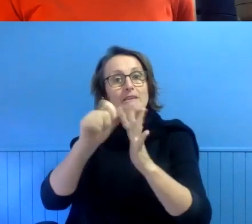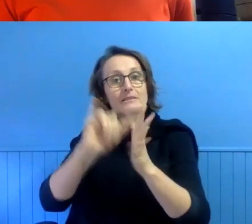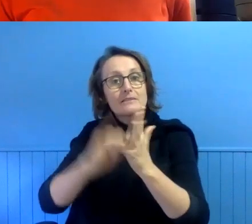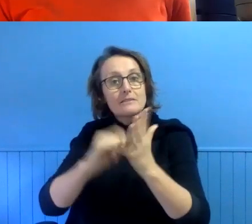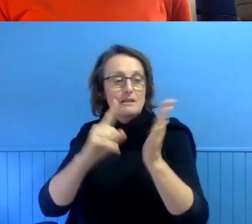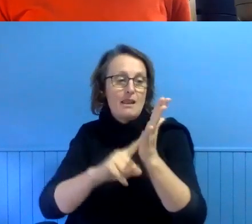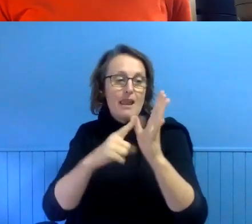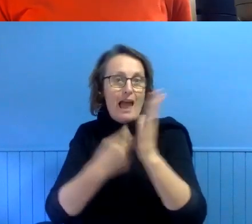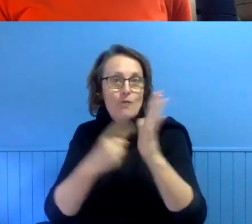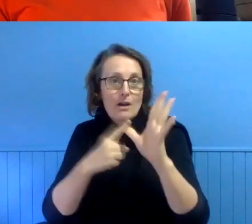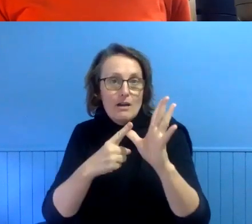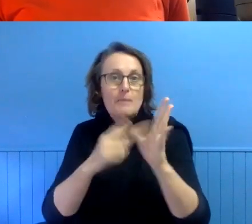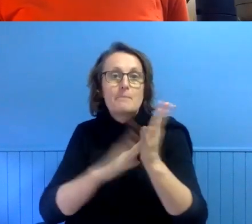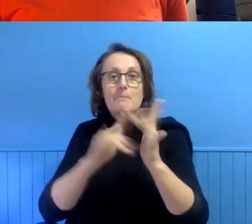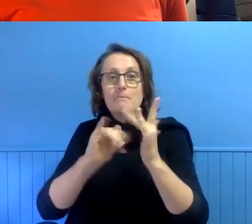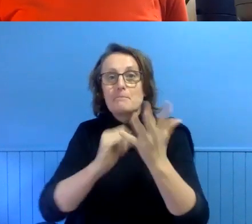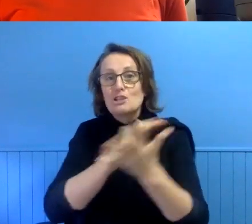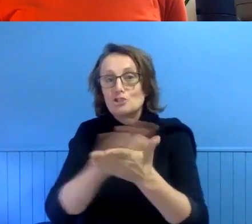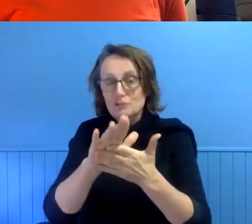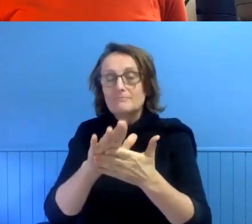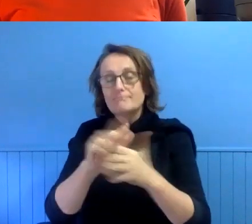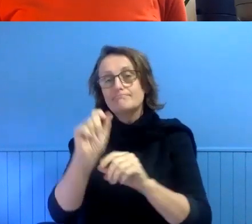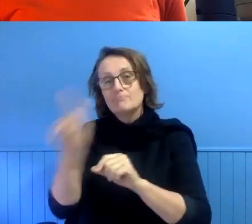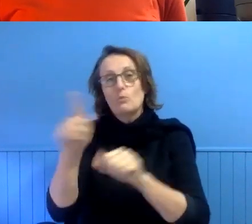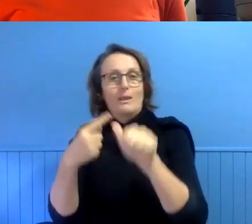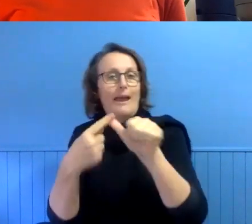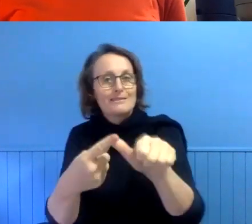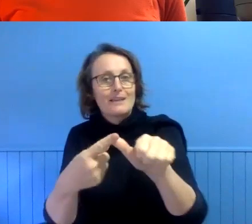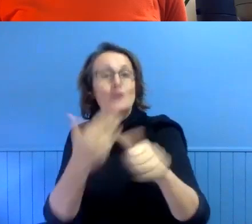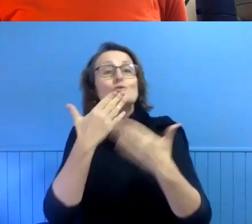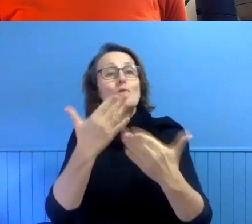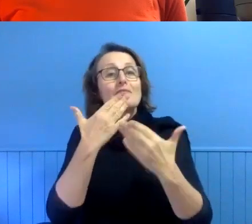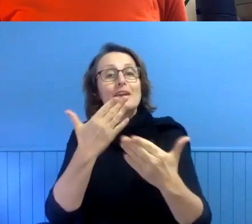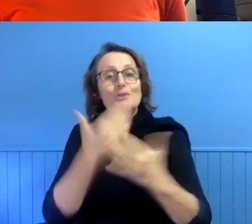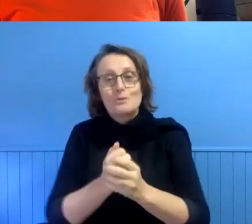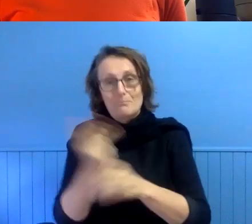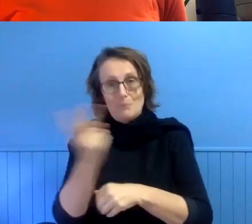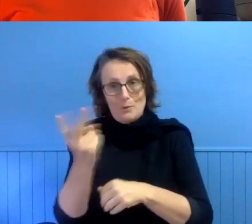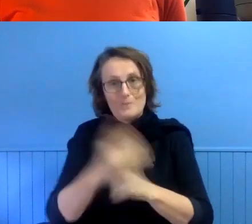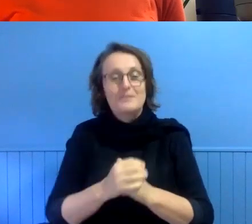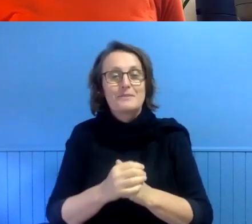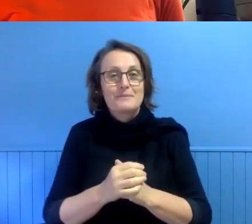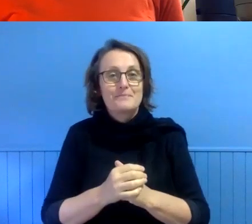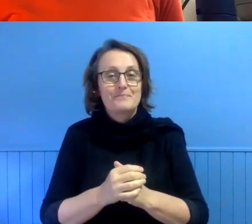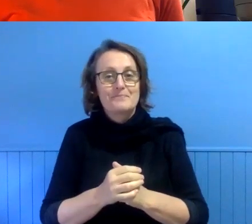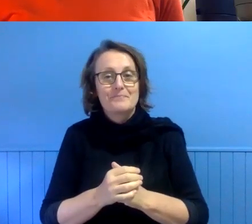Leadership Program inbox and we can pass them on as well. Great.